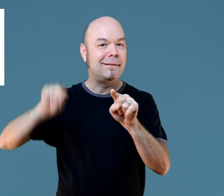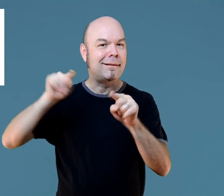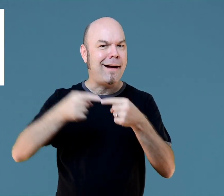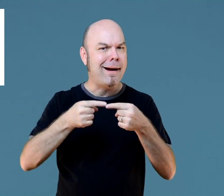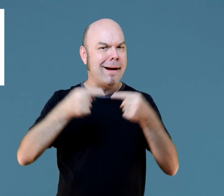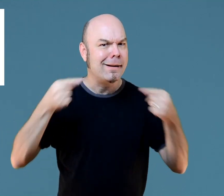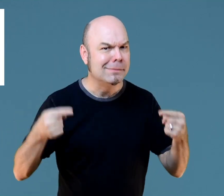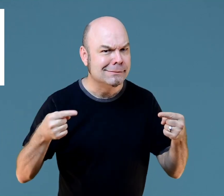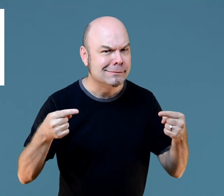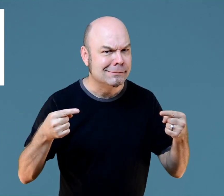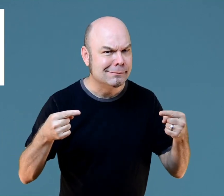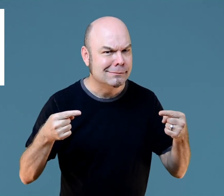Opposite.